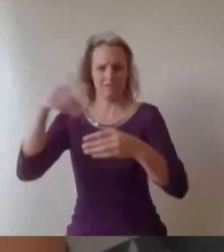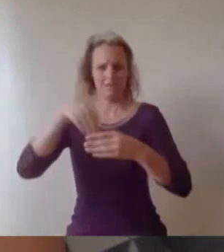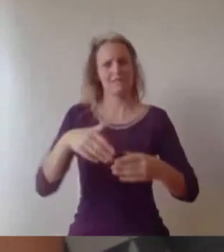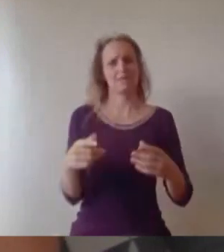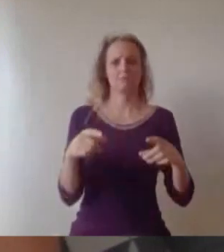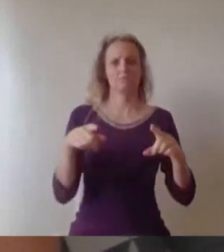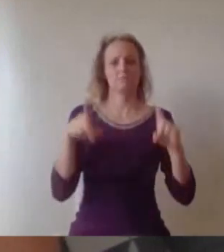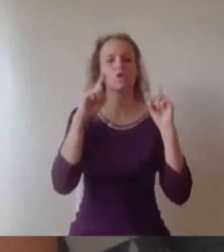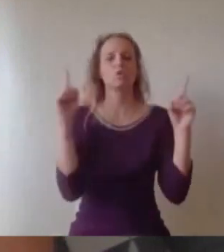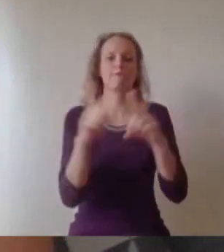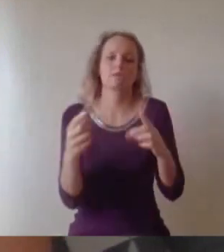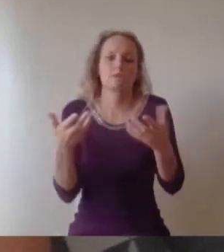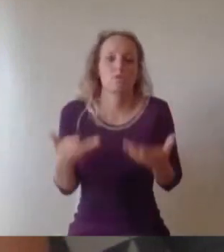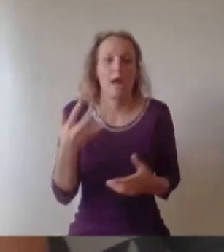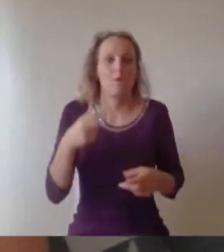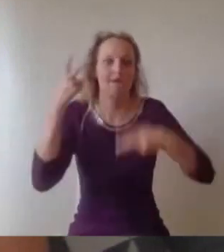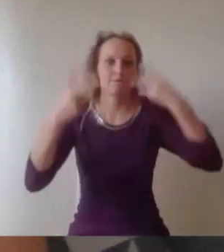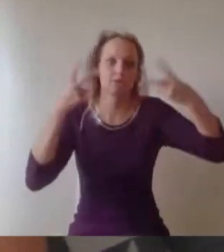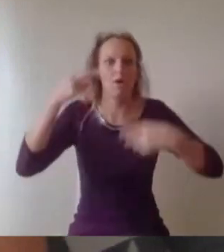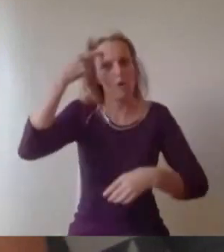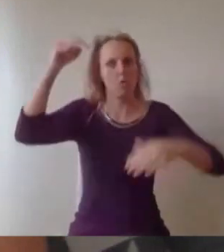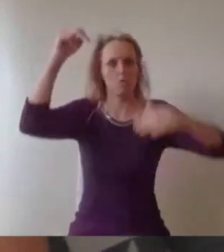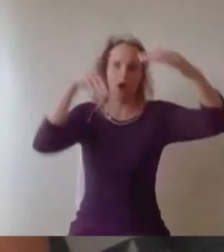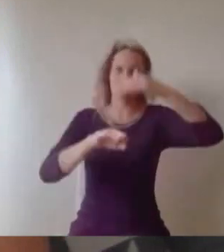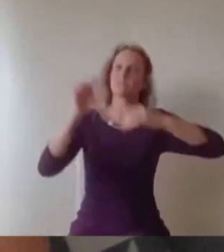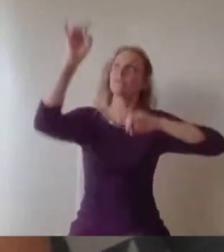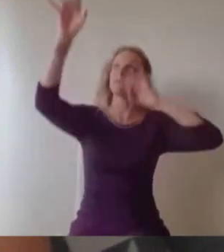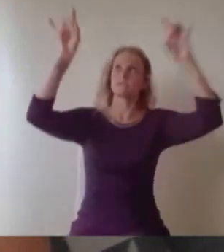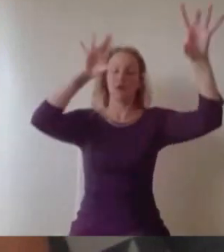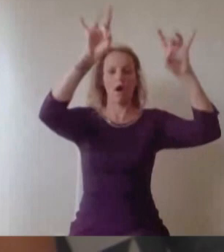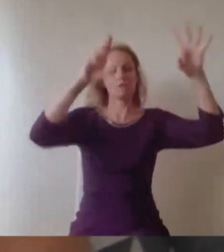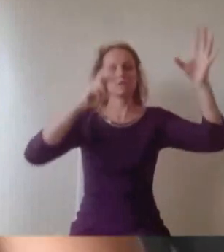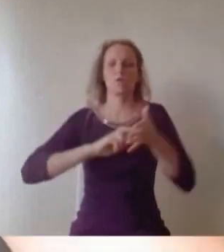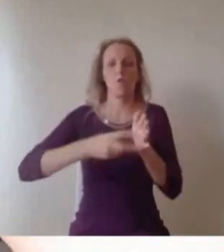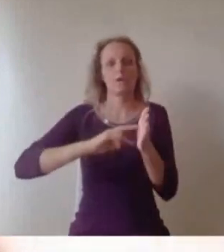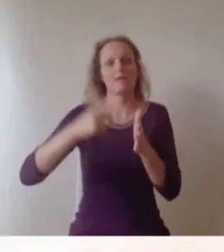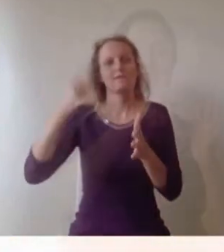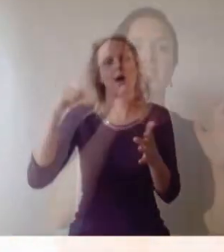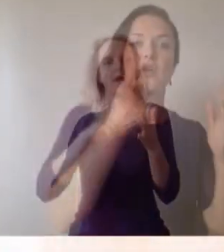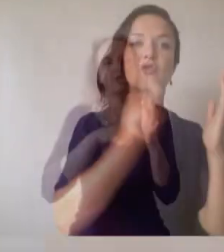Rusby, arranged here by Jim Clements.